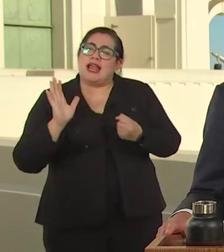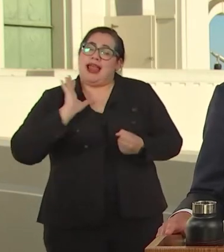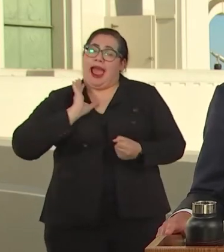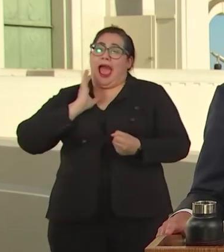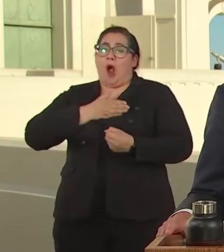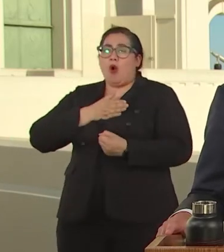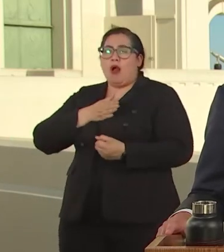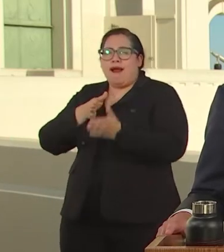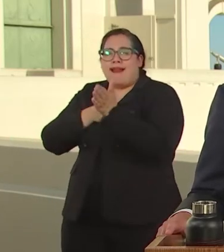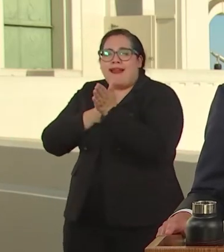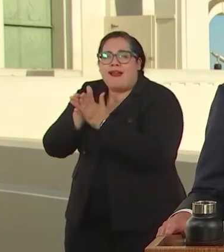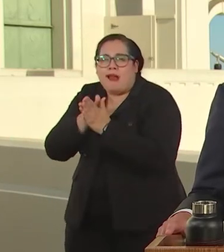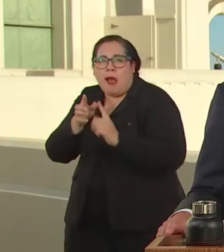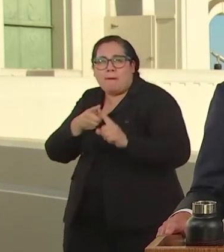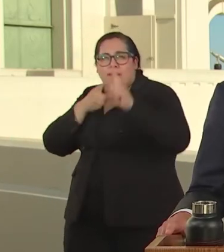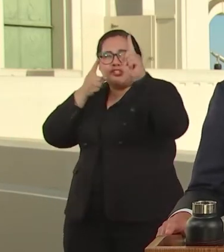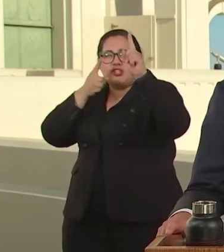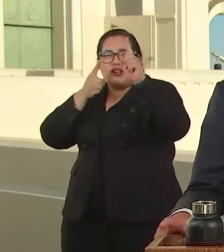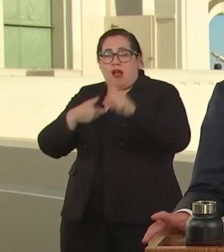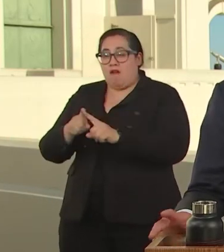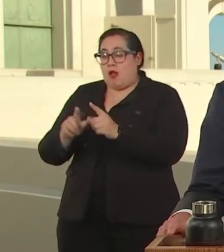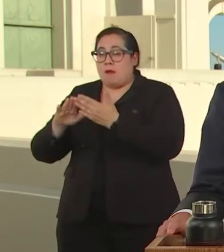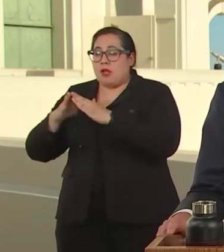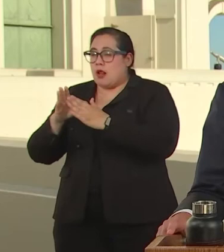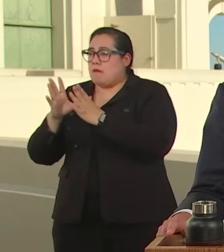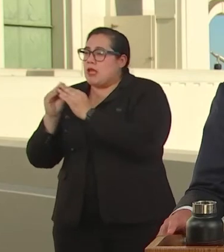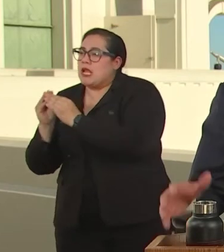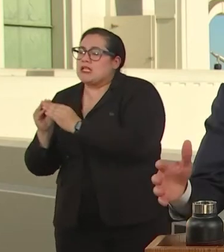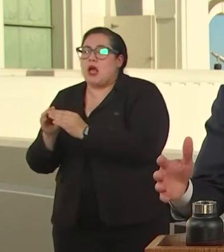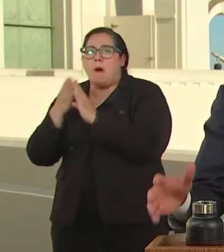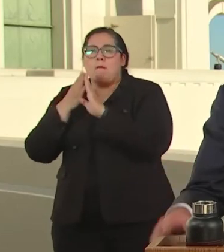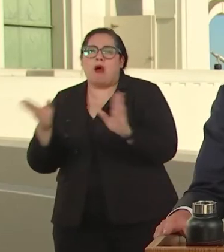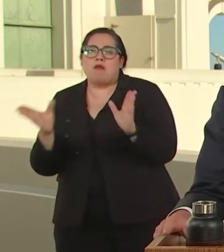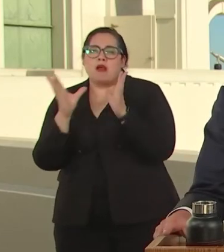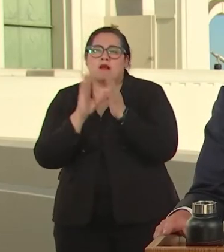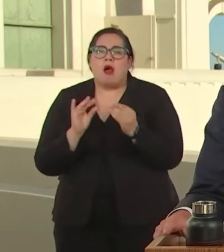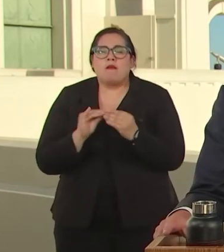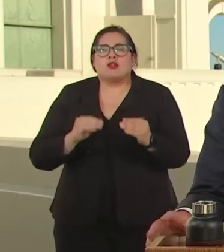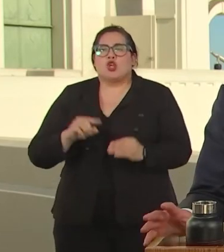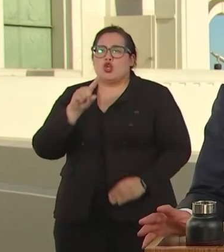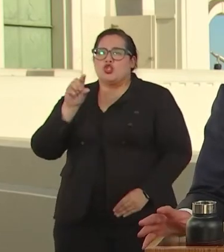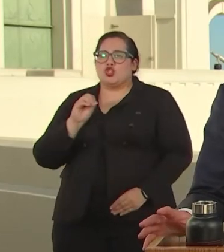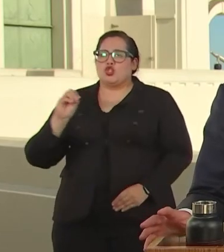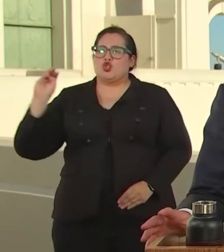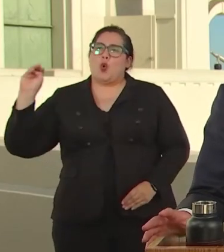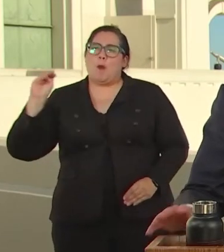AMBITION. FROM COMMITTEE MEETINGS TO PUBLIC COMMENTS TO CORNERS OF